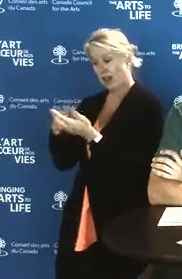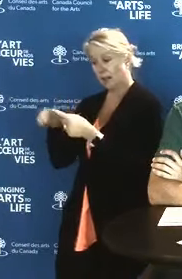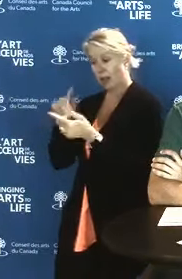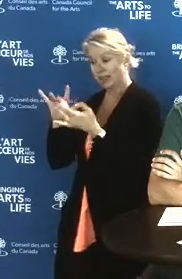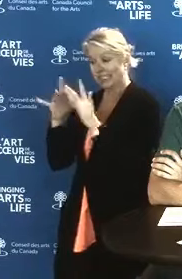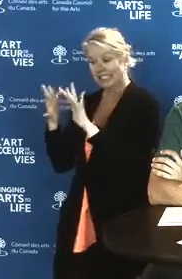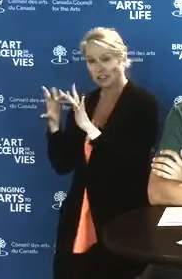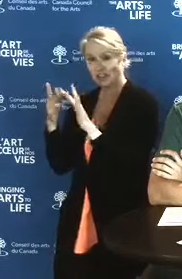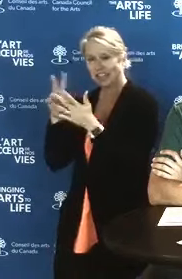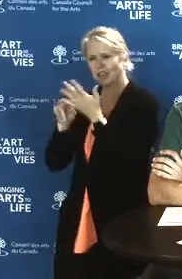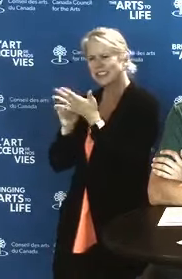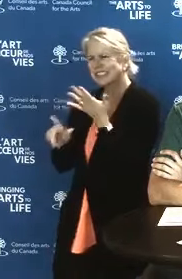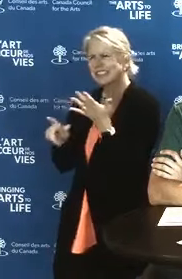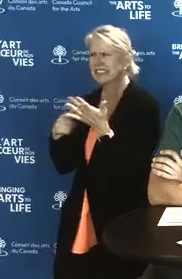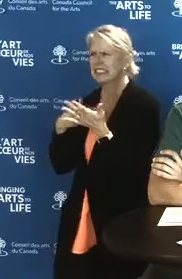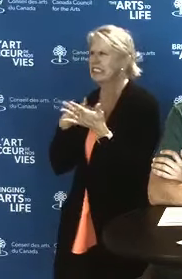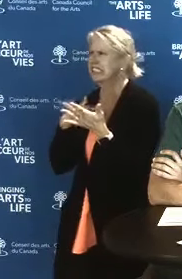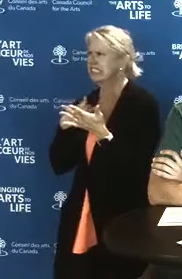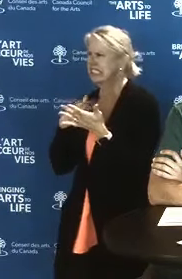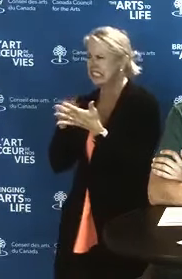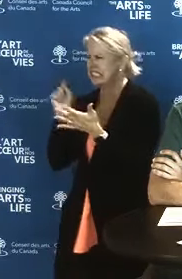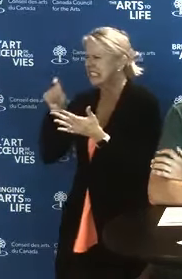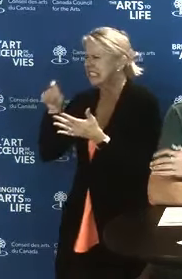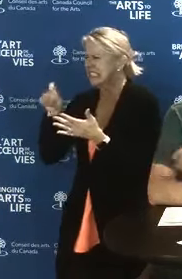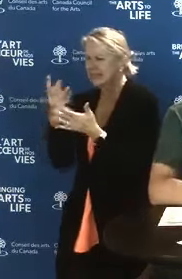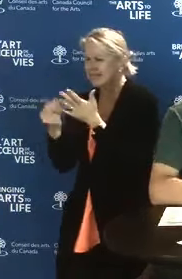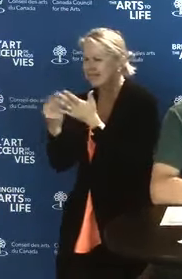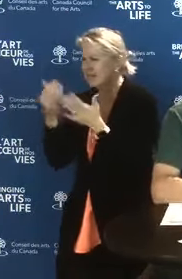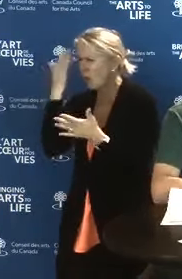and who can help me find the answer?